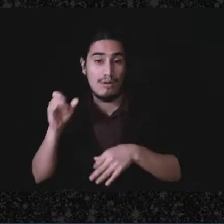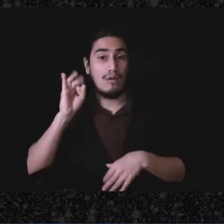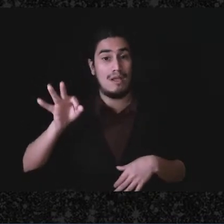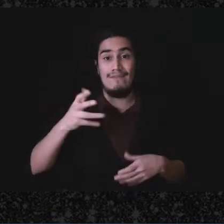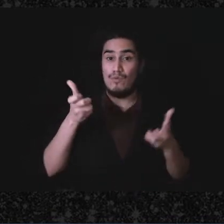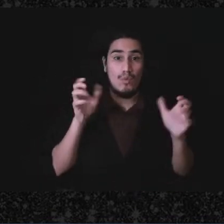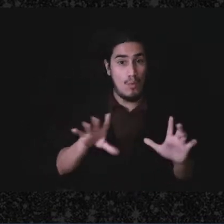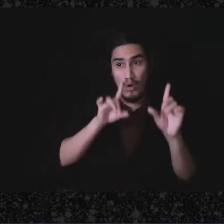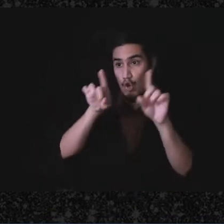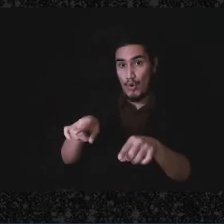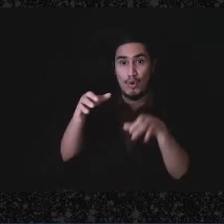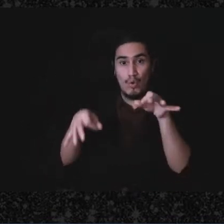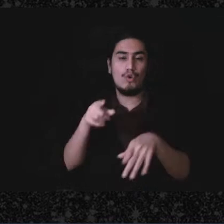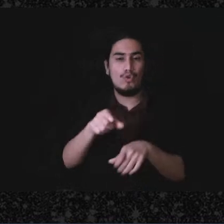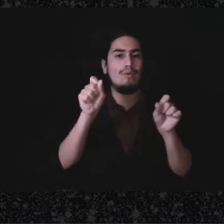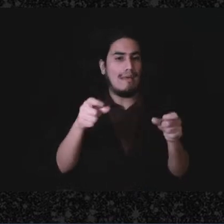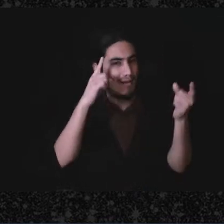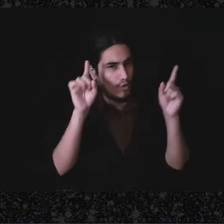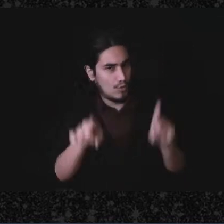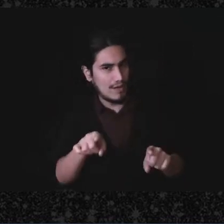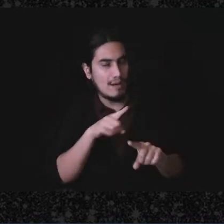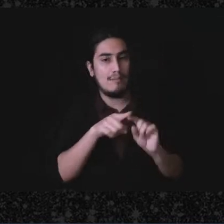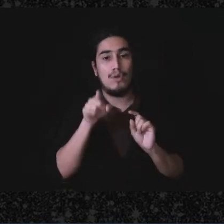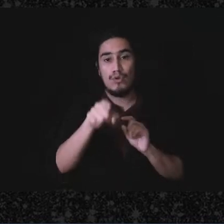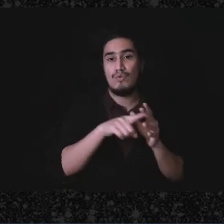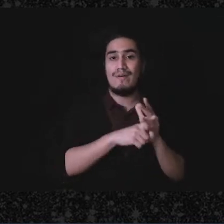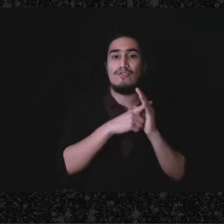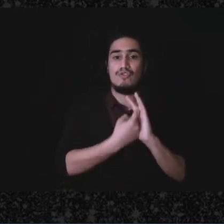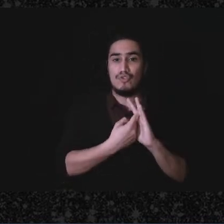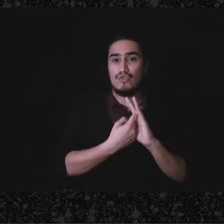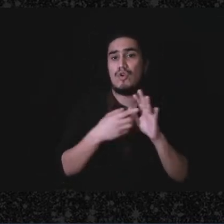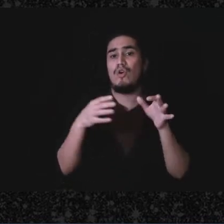just agree to it you have to initiate the court case with the tax court, so that's up to you.